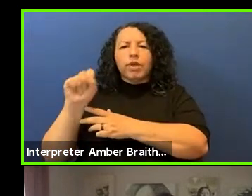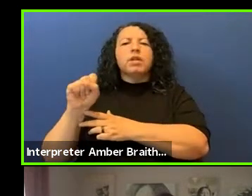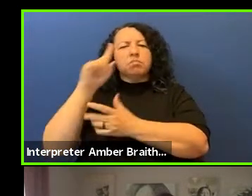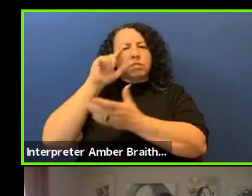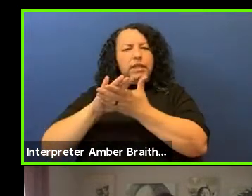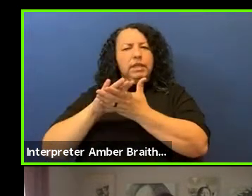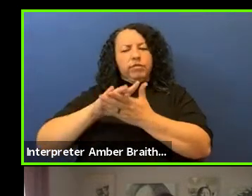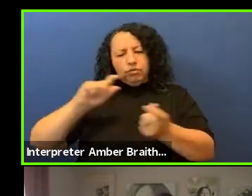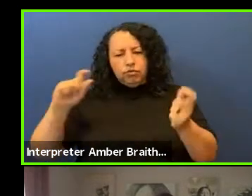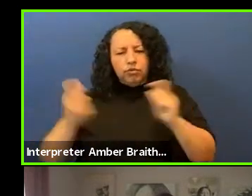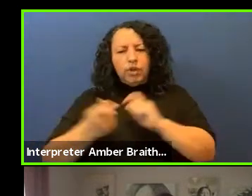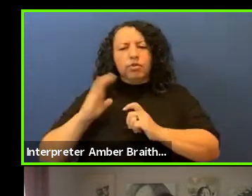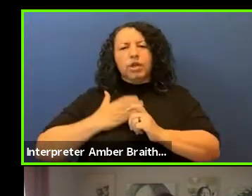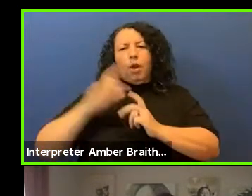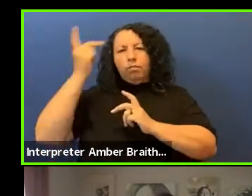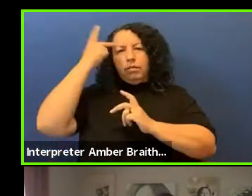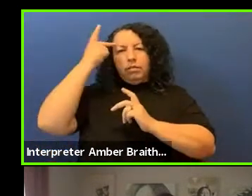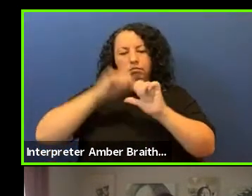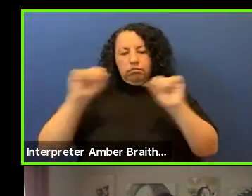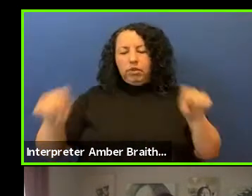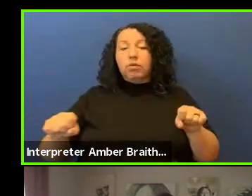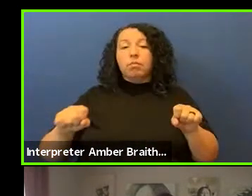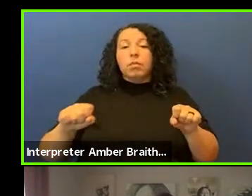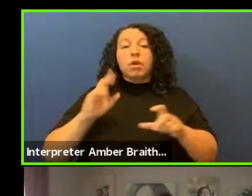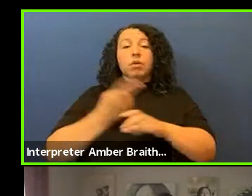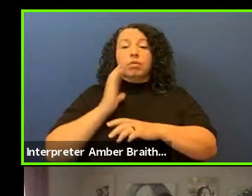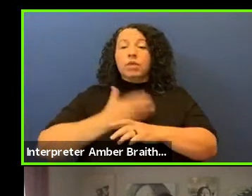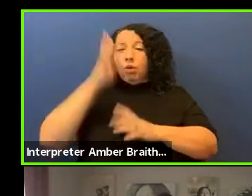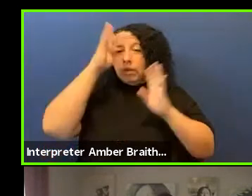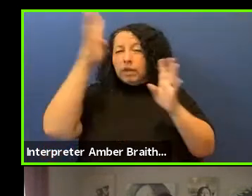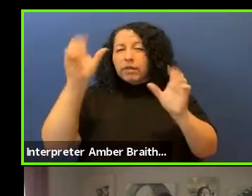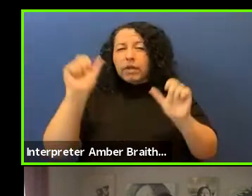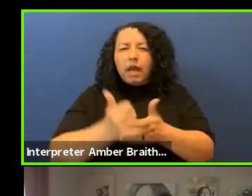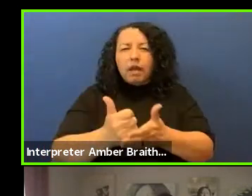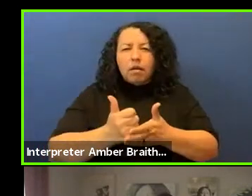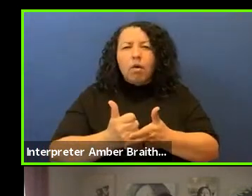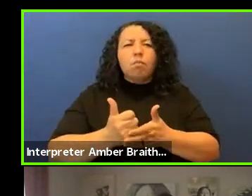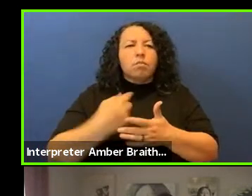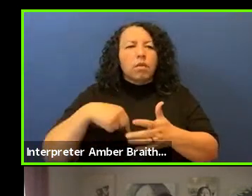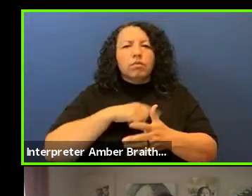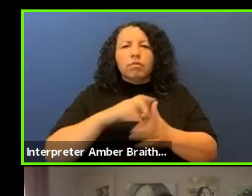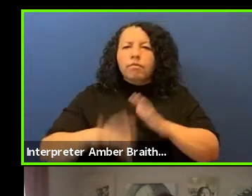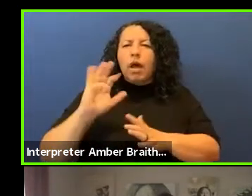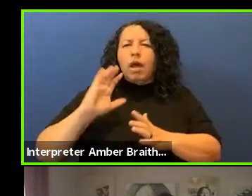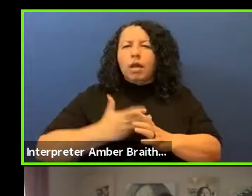and that creativity can help us to find our voices and harness them for abundant transformation.